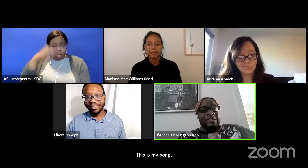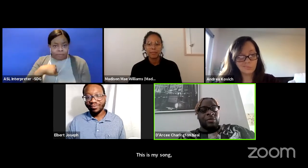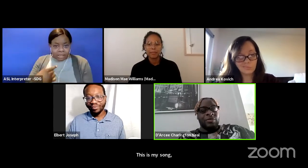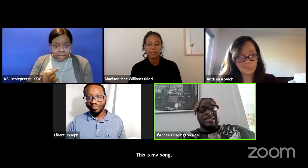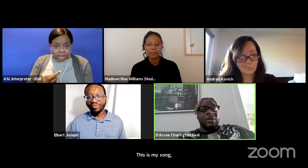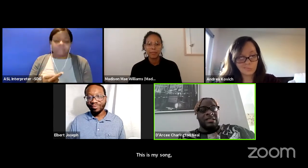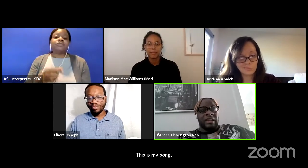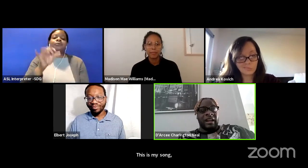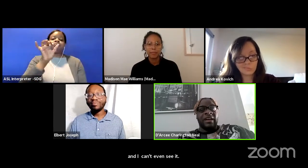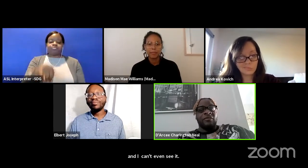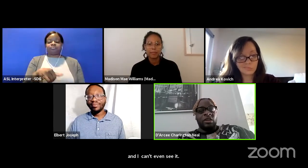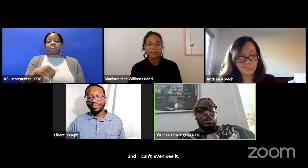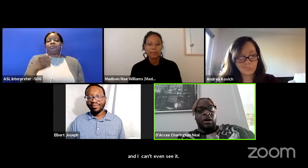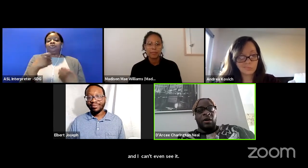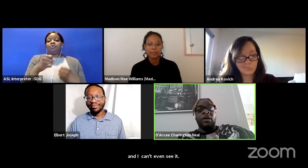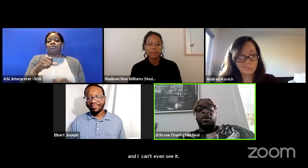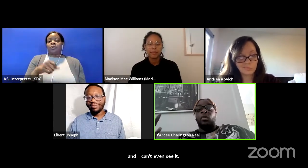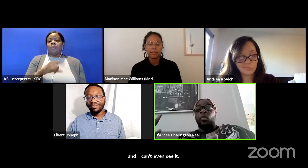So that's the question that I have for you all.